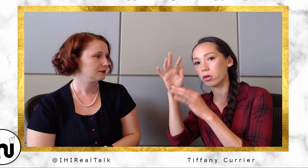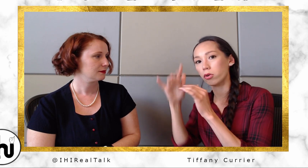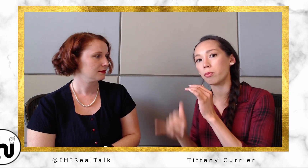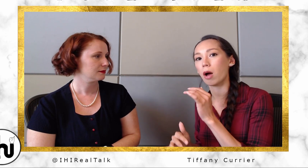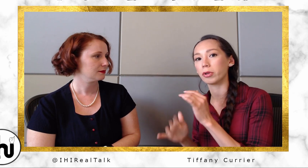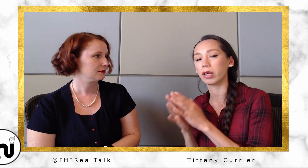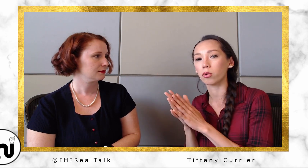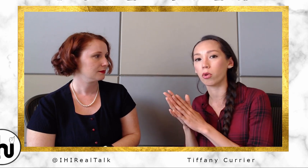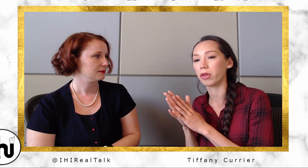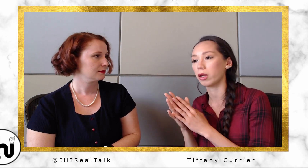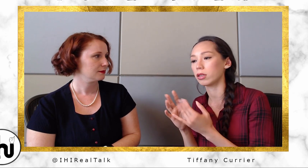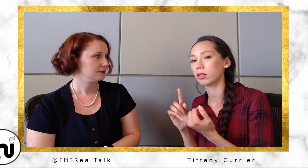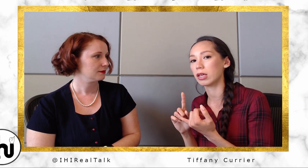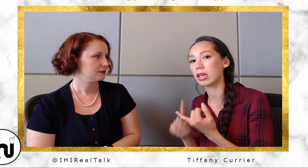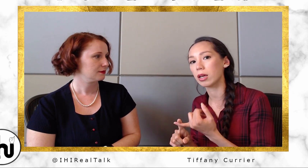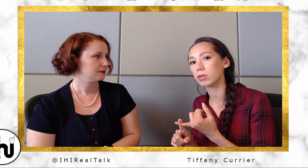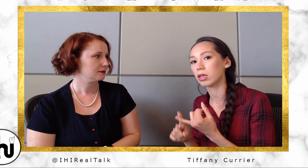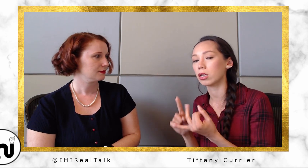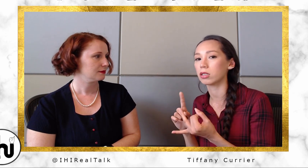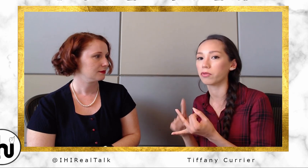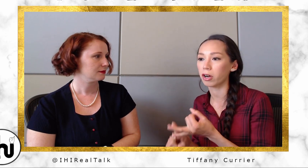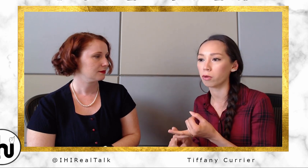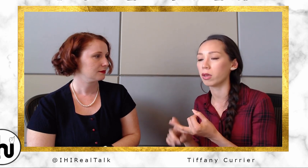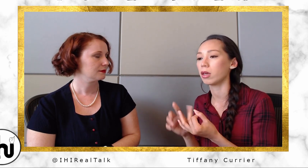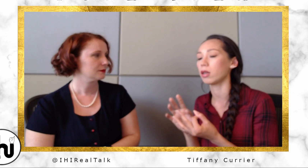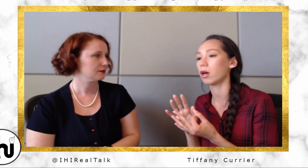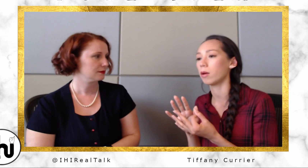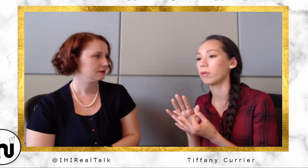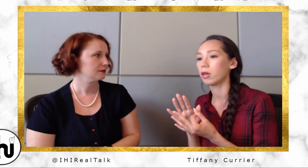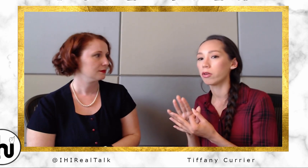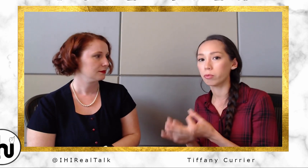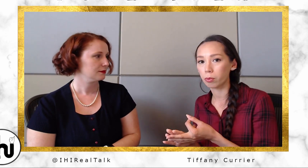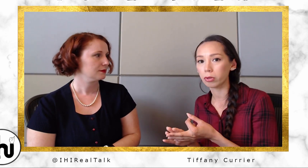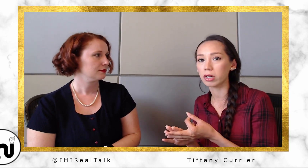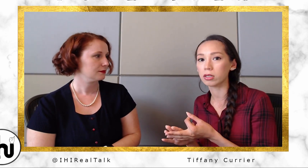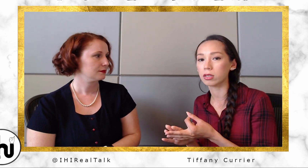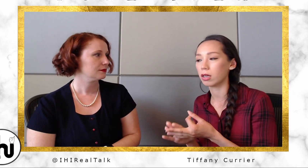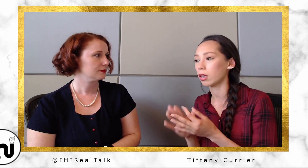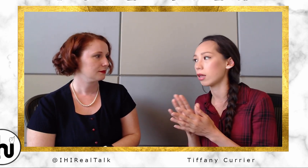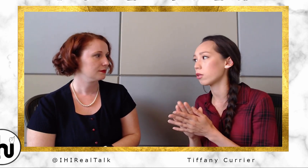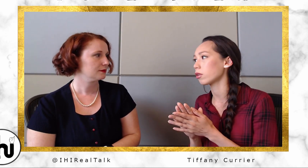Then it'll populate the whole thing, and it's the EMTs, firemen, the police, anything that's